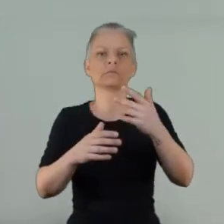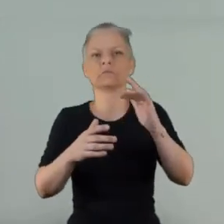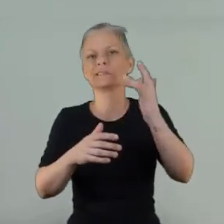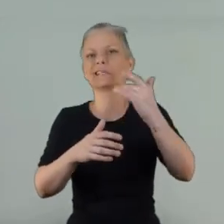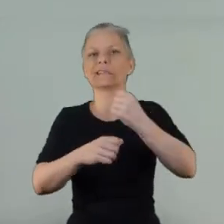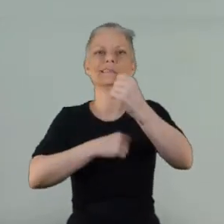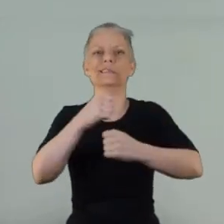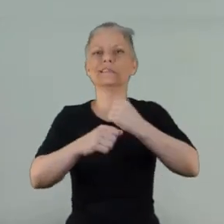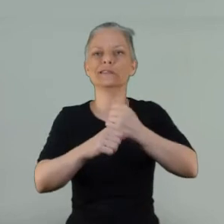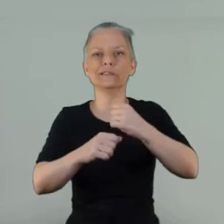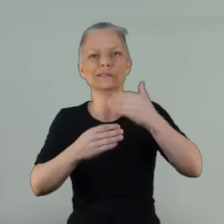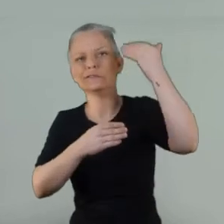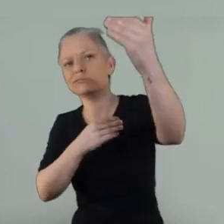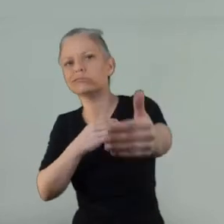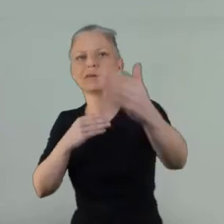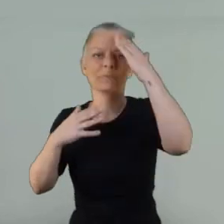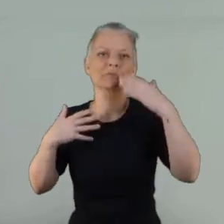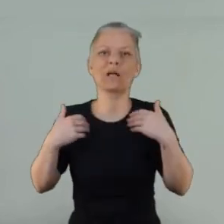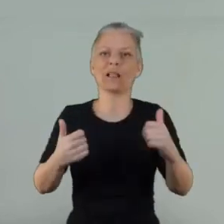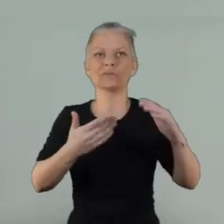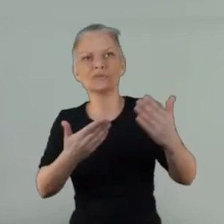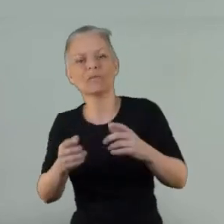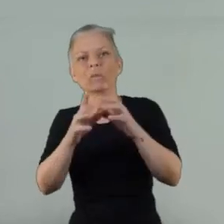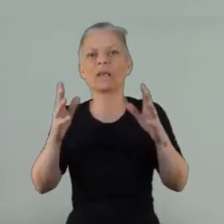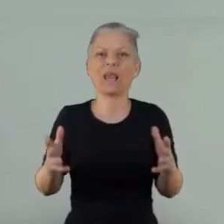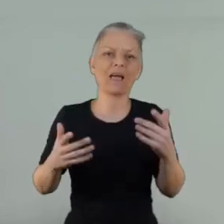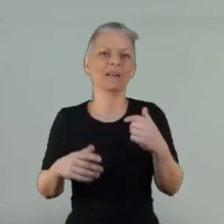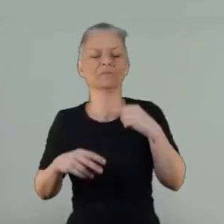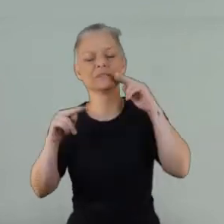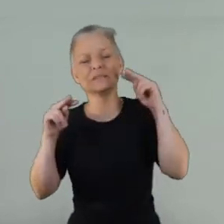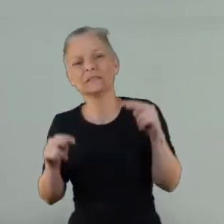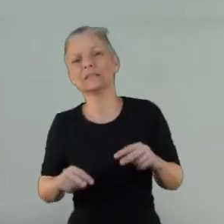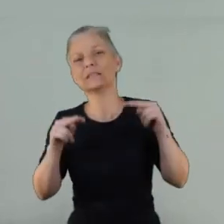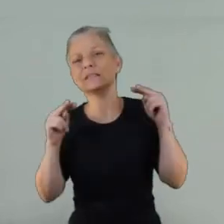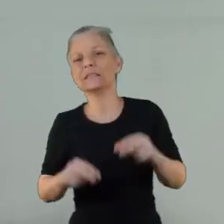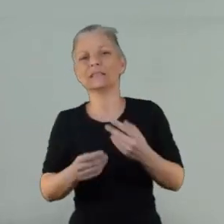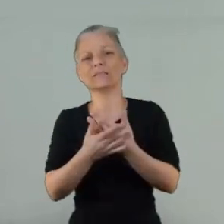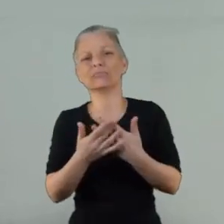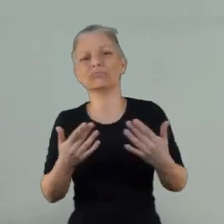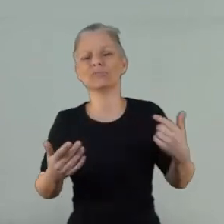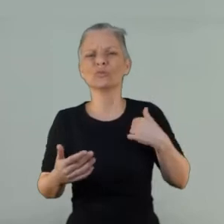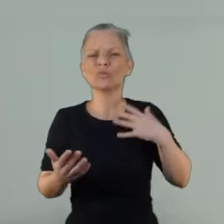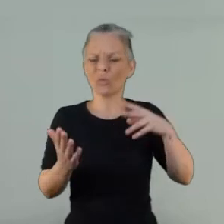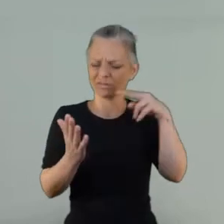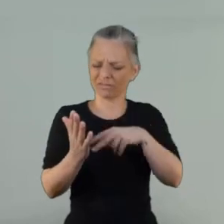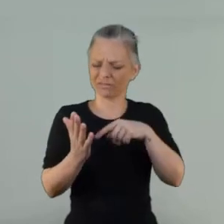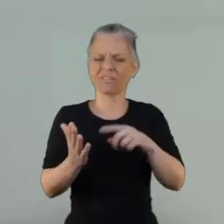look like? I've been seen for years like I don't want to be looked at as if I'm broken